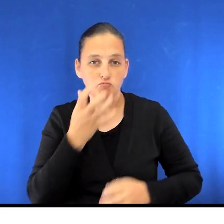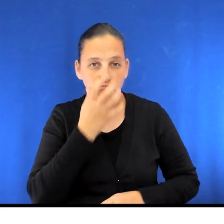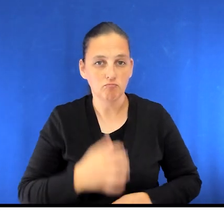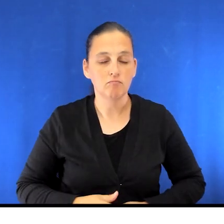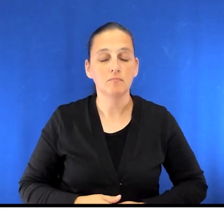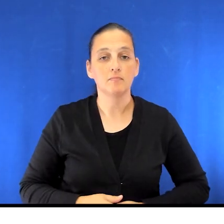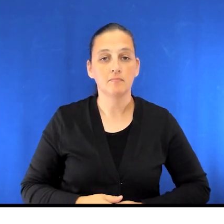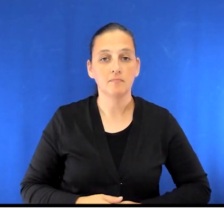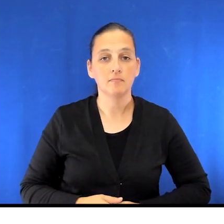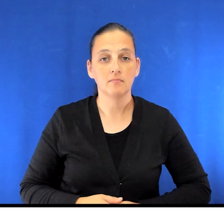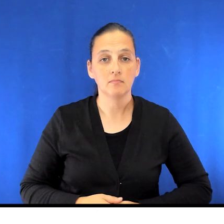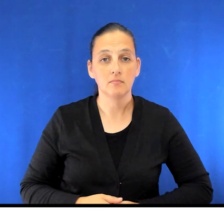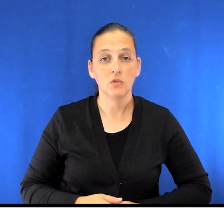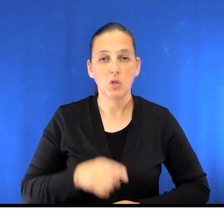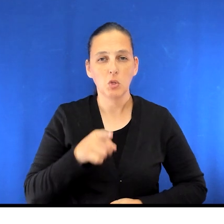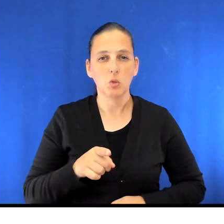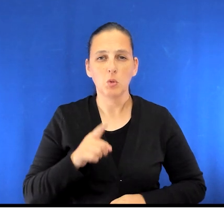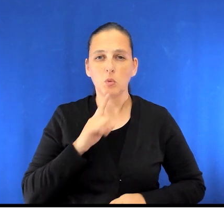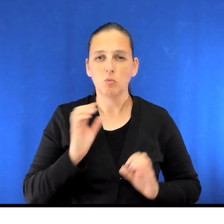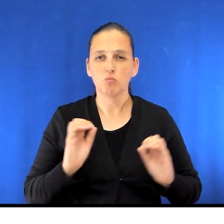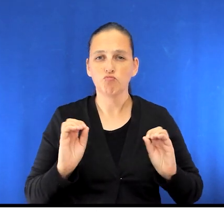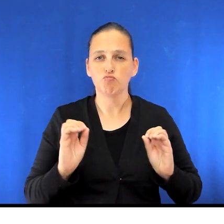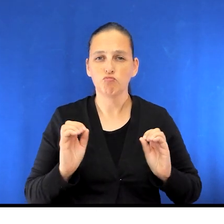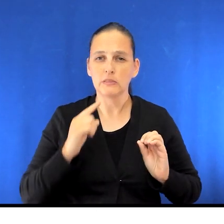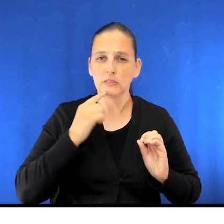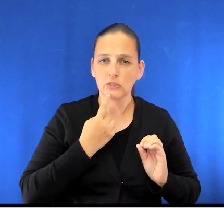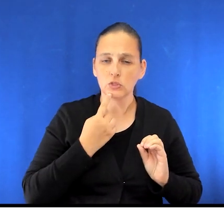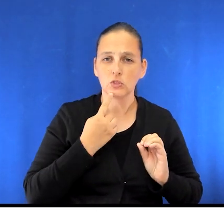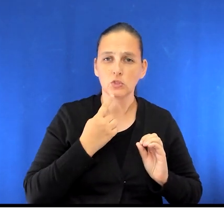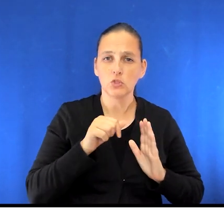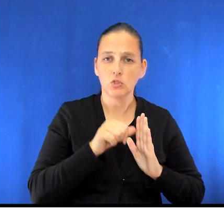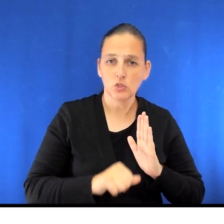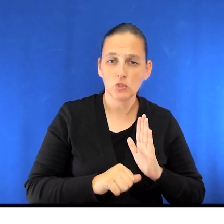If you are having minimally invasive surgery, you will also need to bring two packs of sugar free gum.